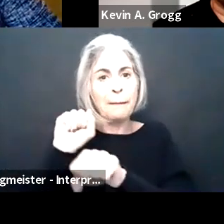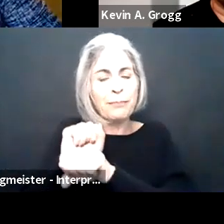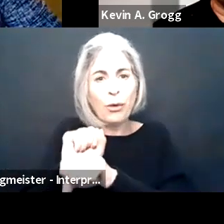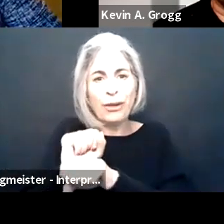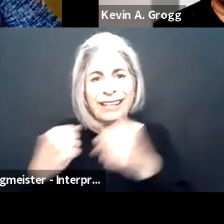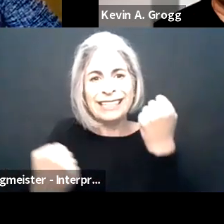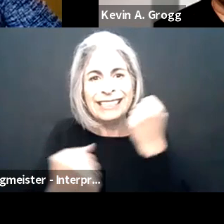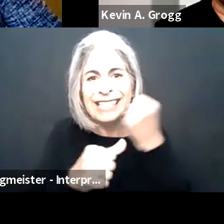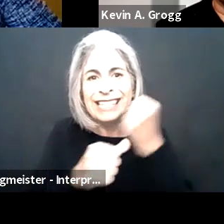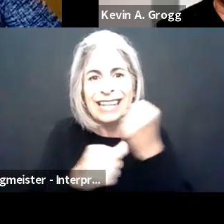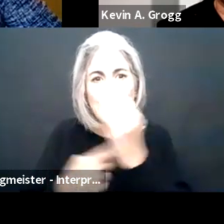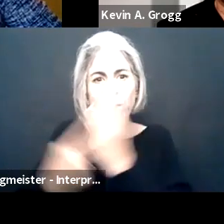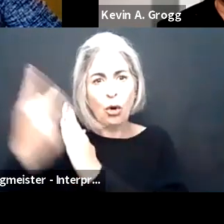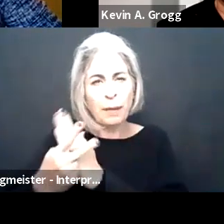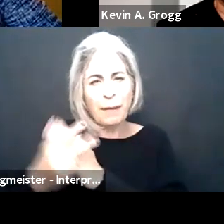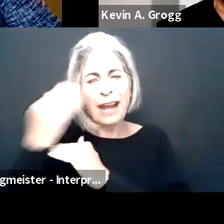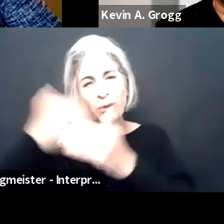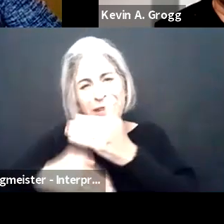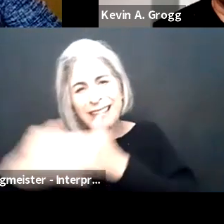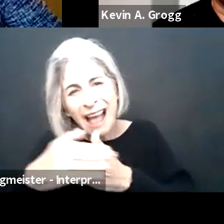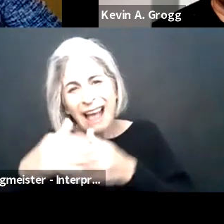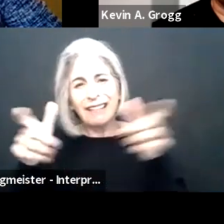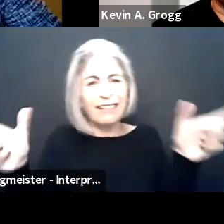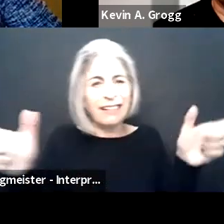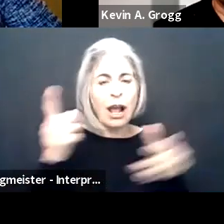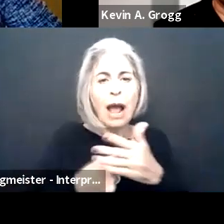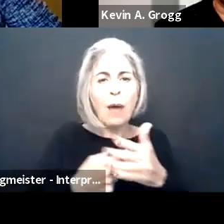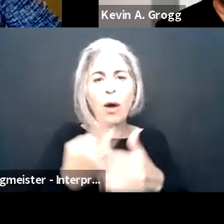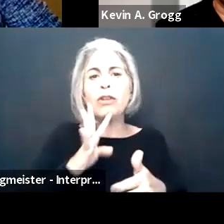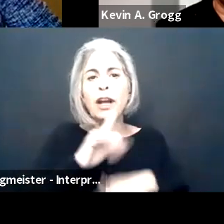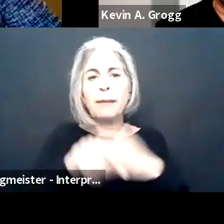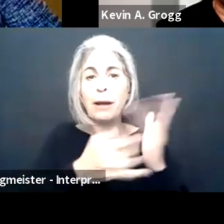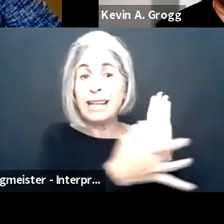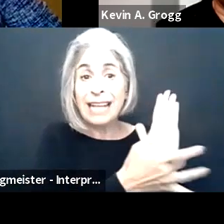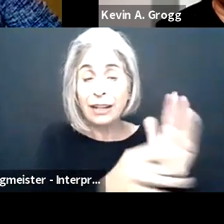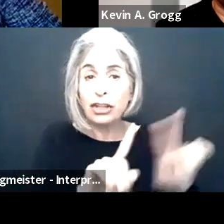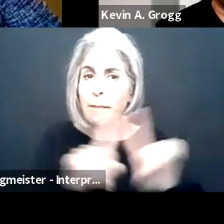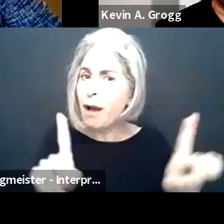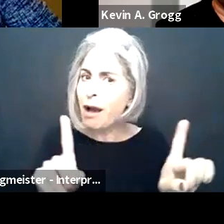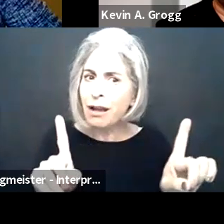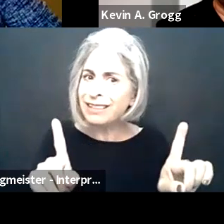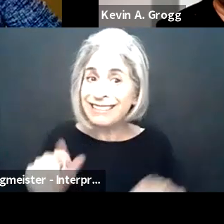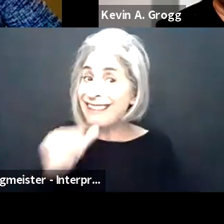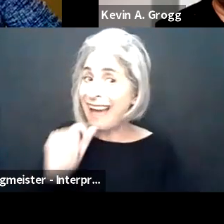expanding maybe their employee assistance programs. And I know that's kind of beyond the scope of what we're talking about today